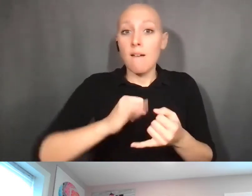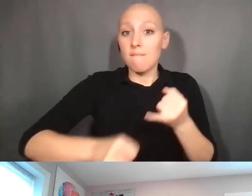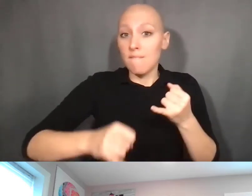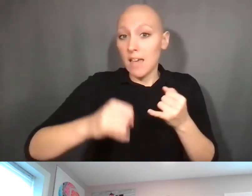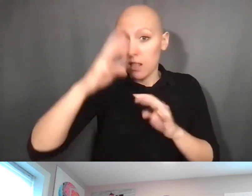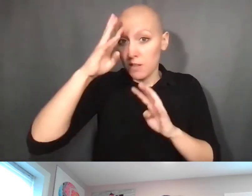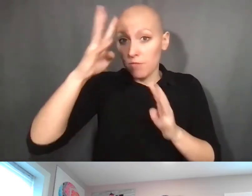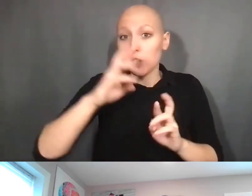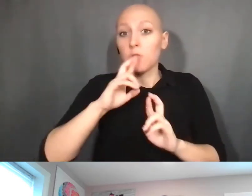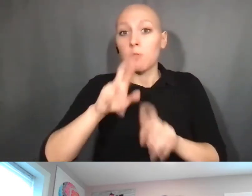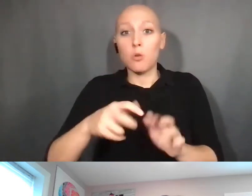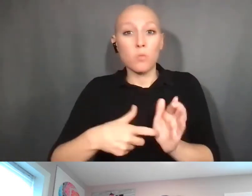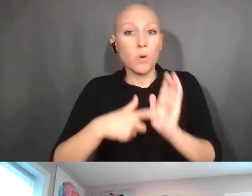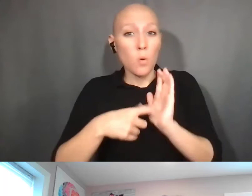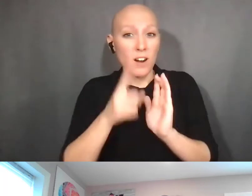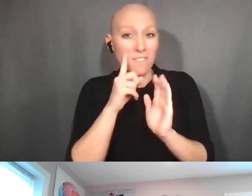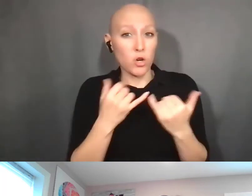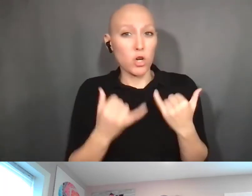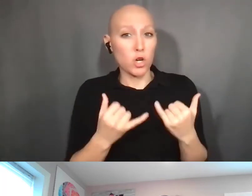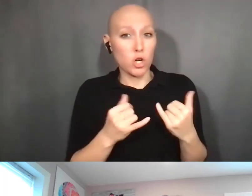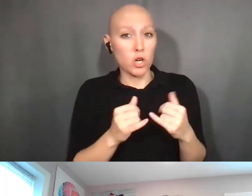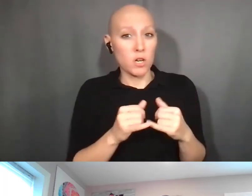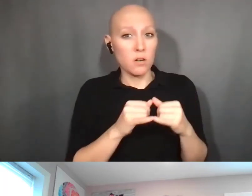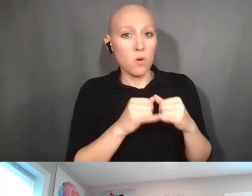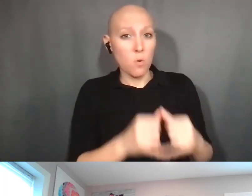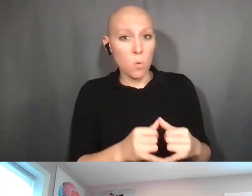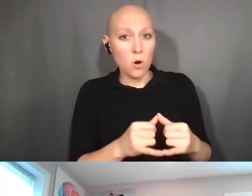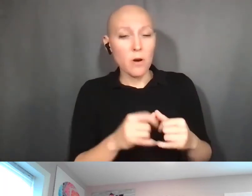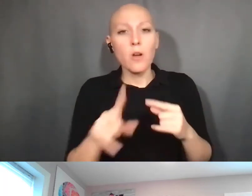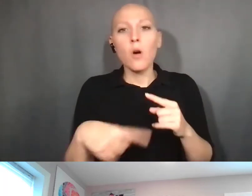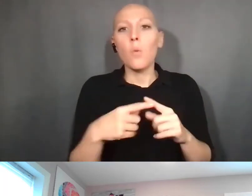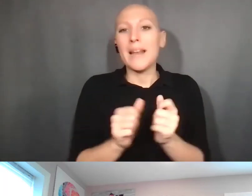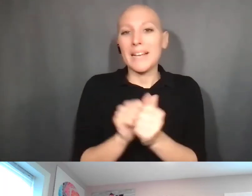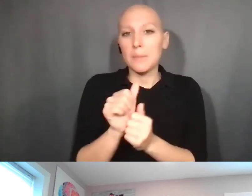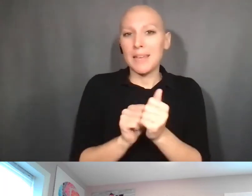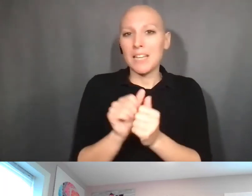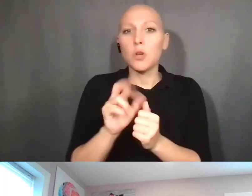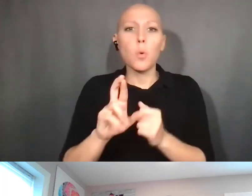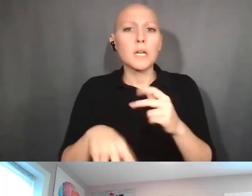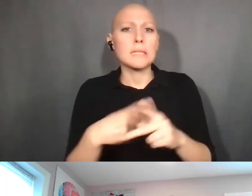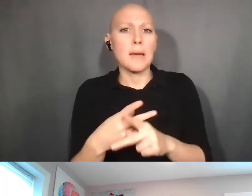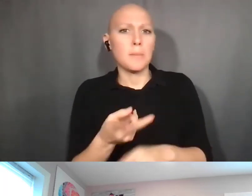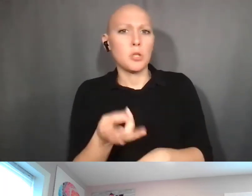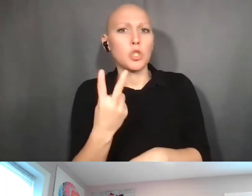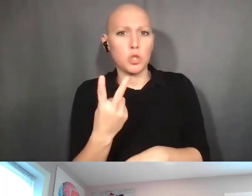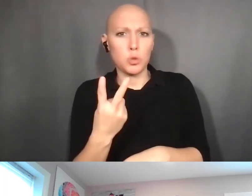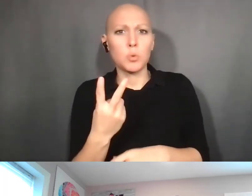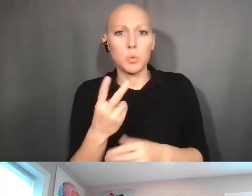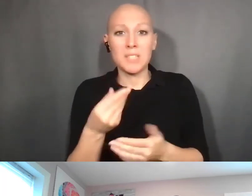when a competing renewal or type 2 is funded or just a reporting obligation just get carried forward